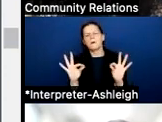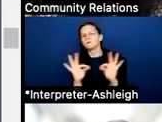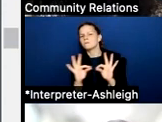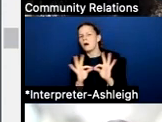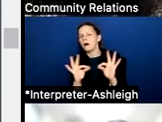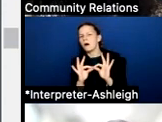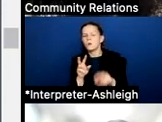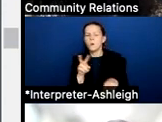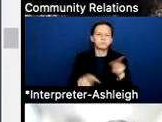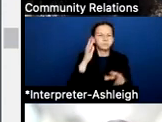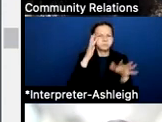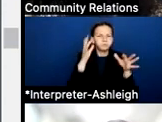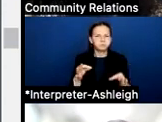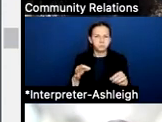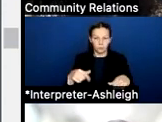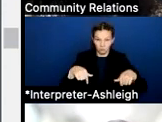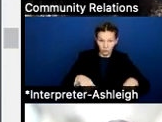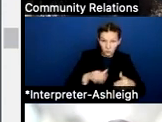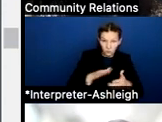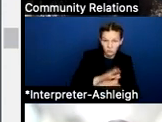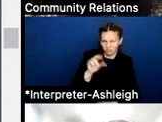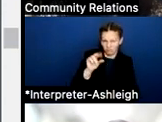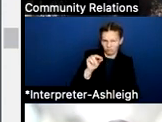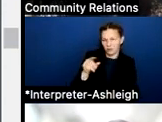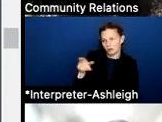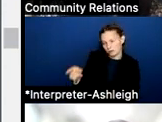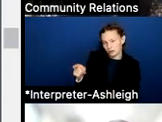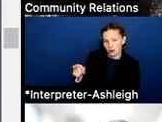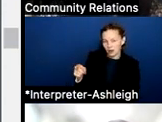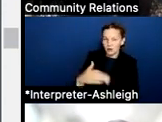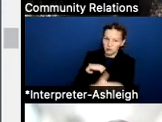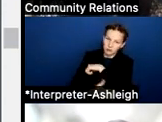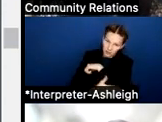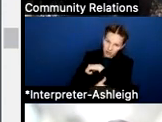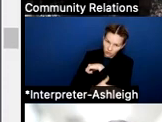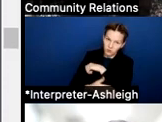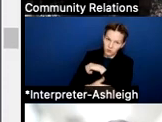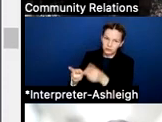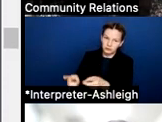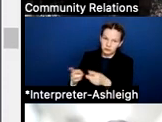That's done, obviously, by the Williamson County, Travis County Appraisal District. However, for us,